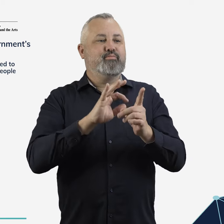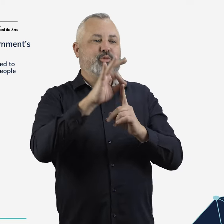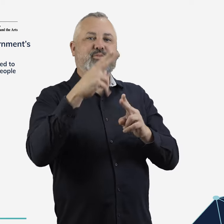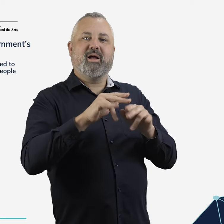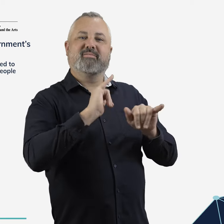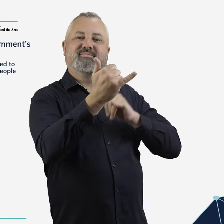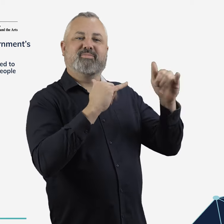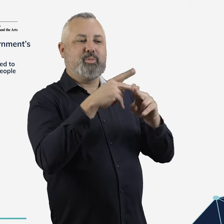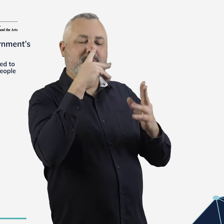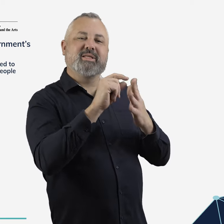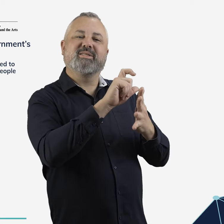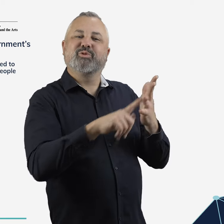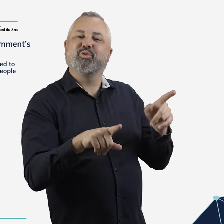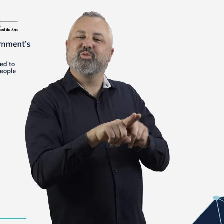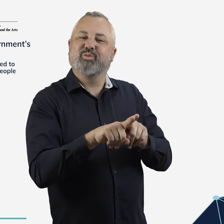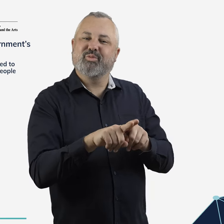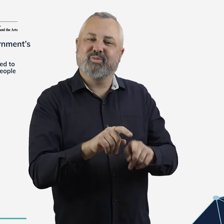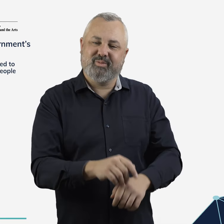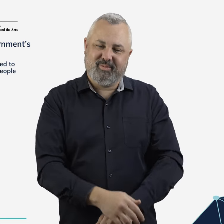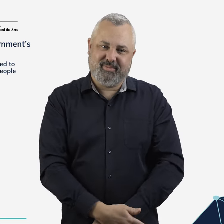resulting in better airport access experiences for people with disability.